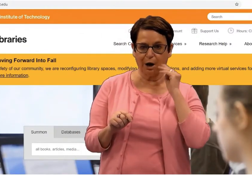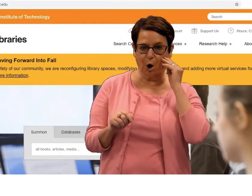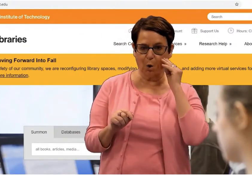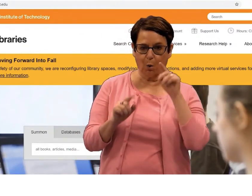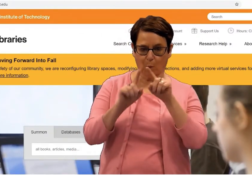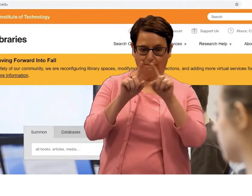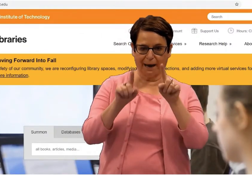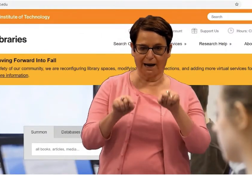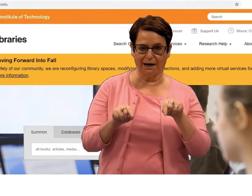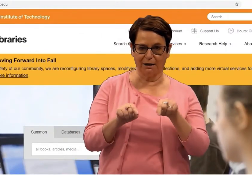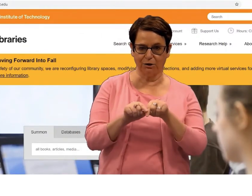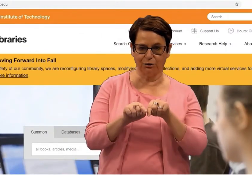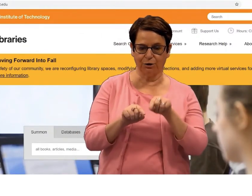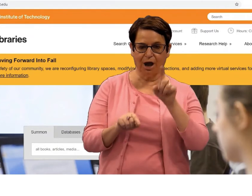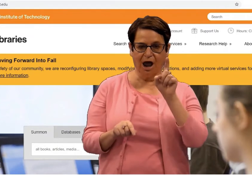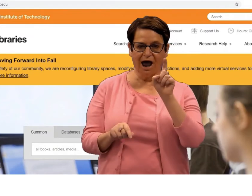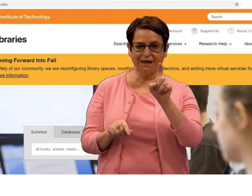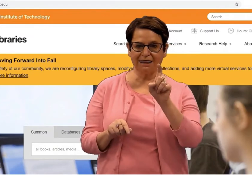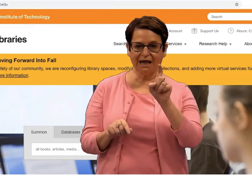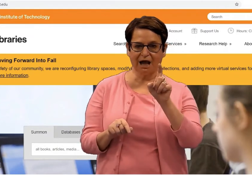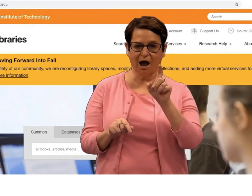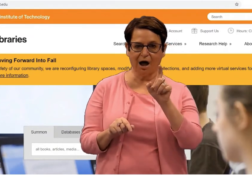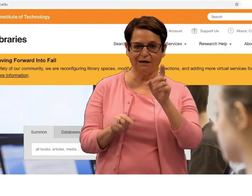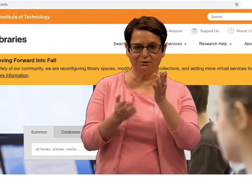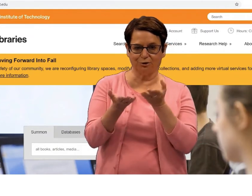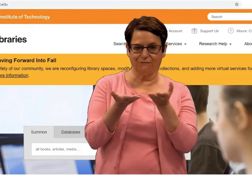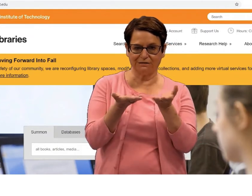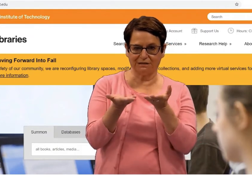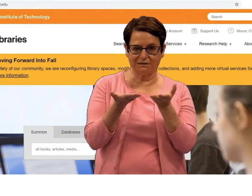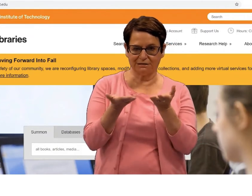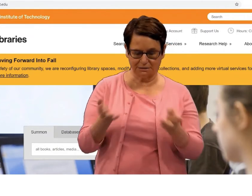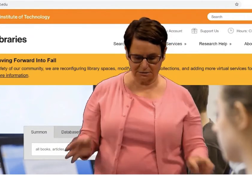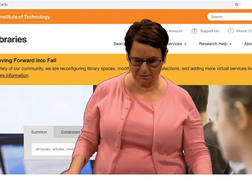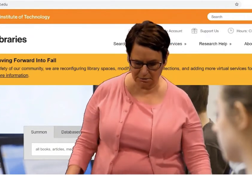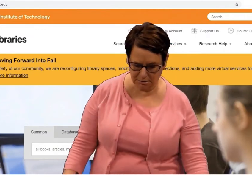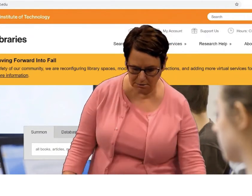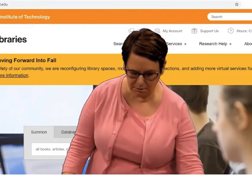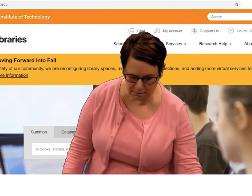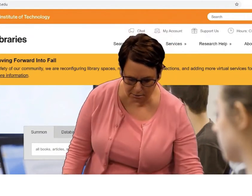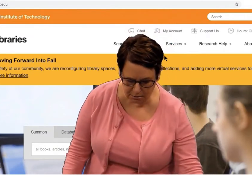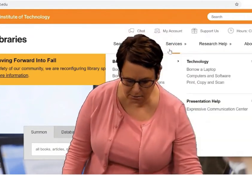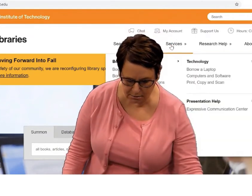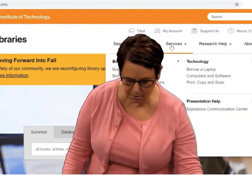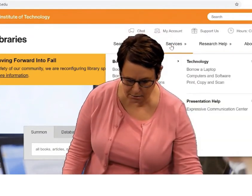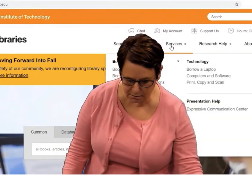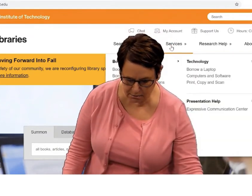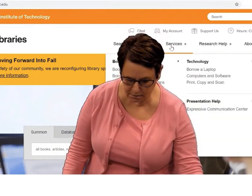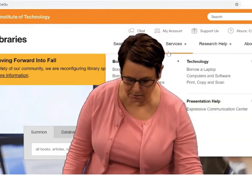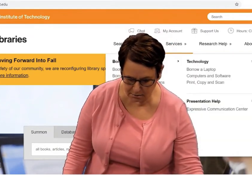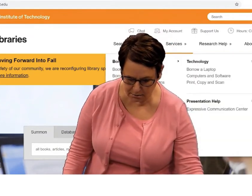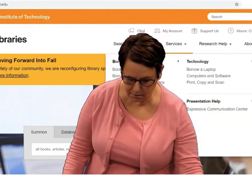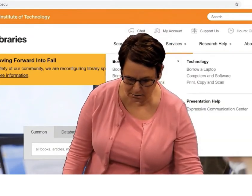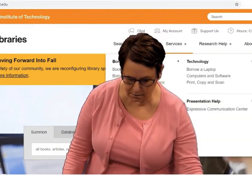I go to the library home page and click on the Services tab in the upper right.